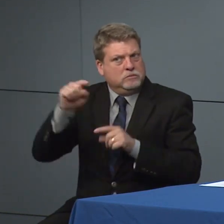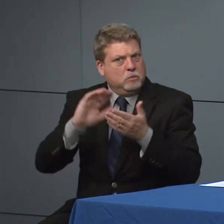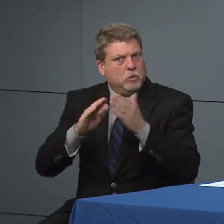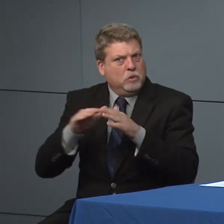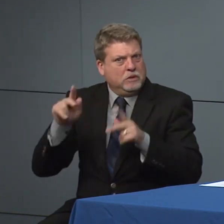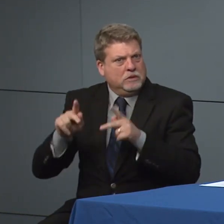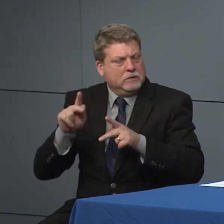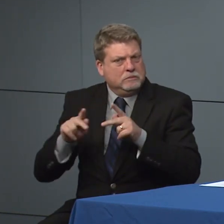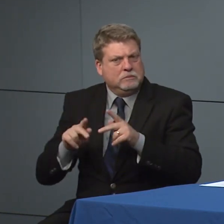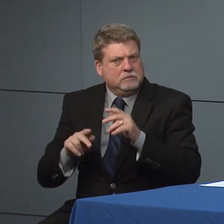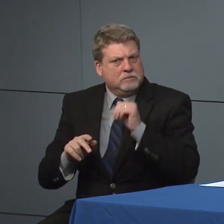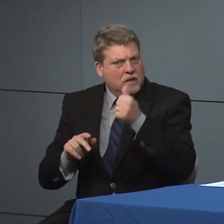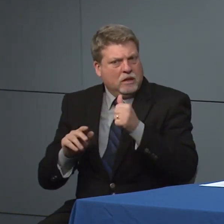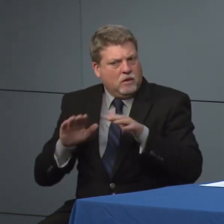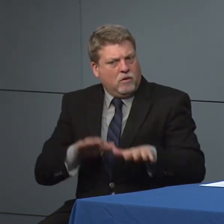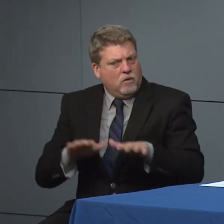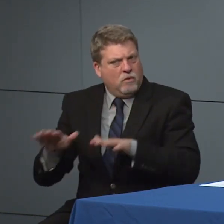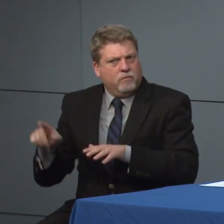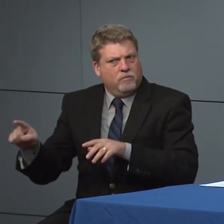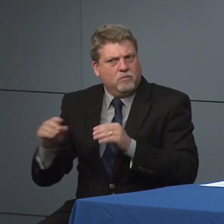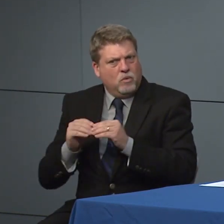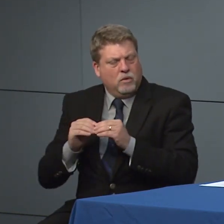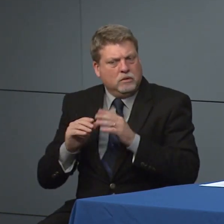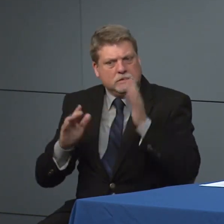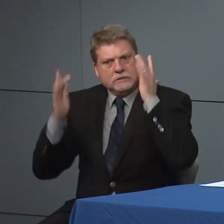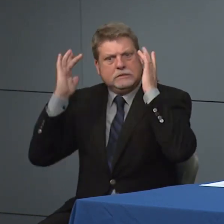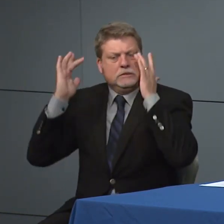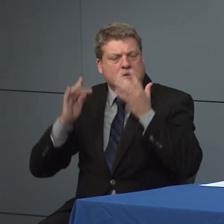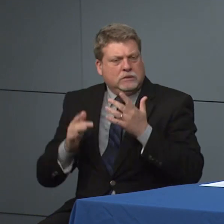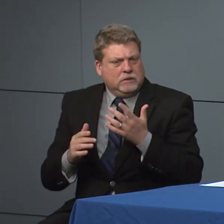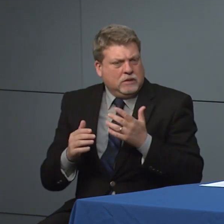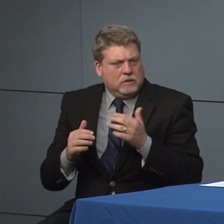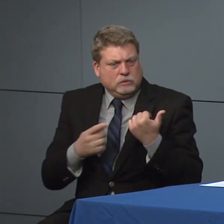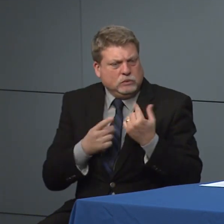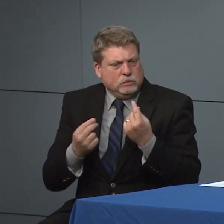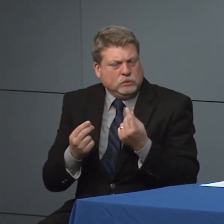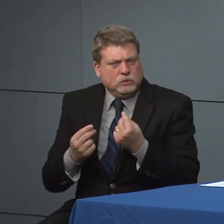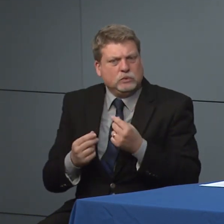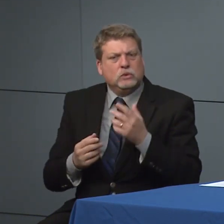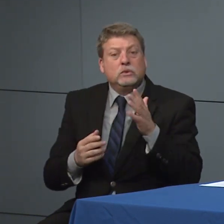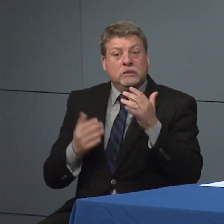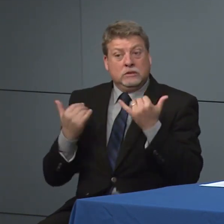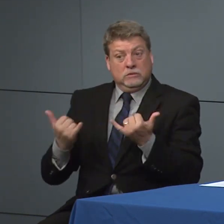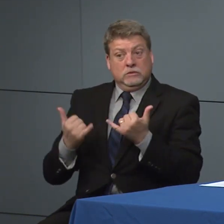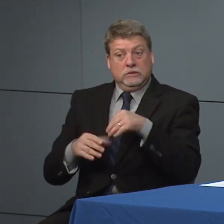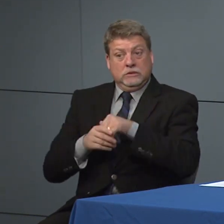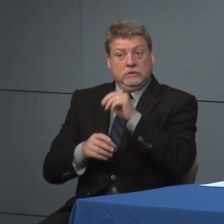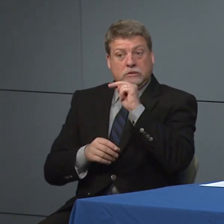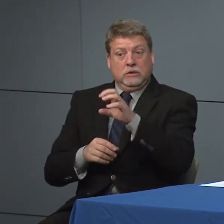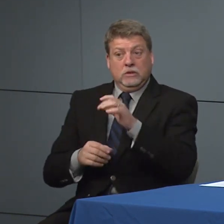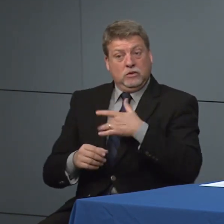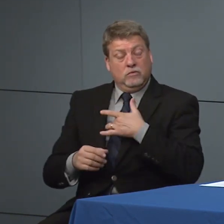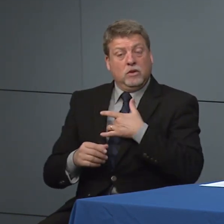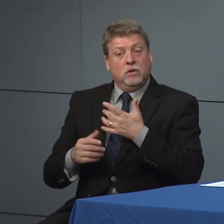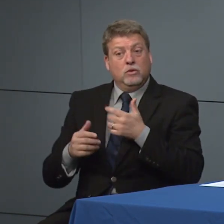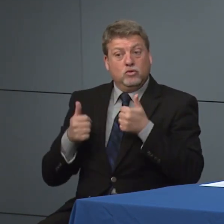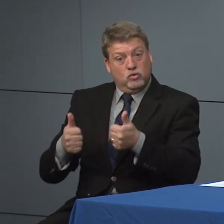there's some sense of panic, you know depending. How would you characterize where we are right now do you feel